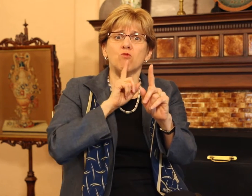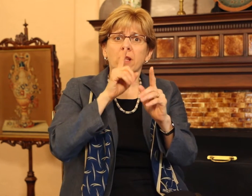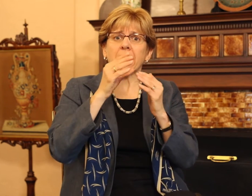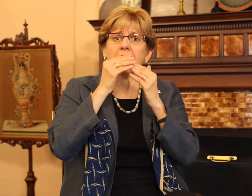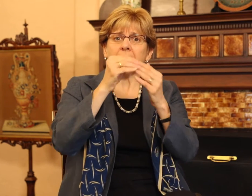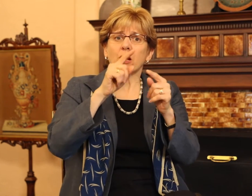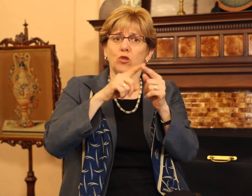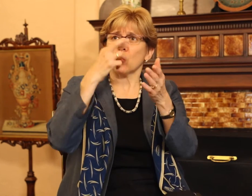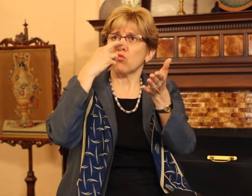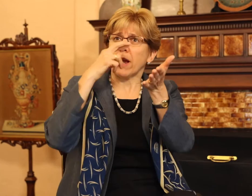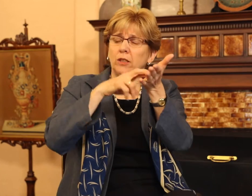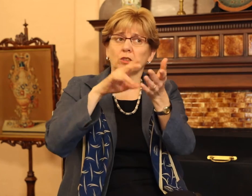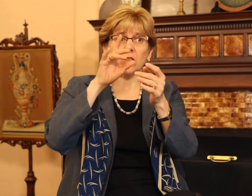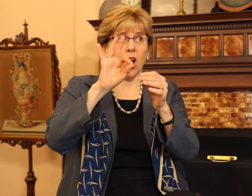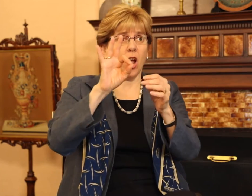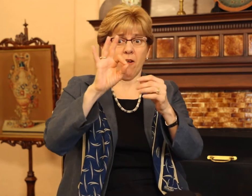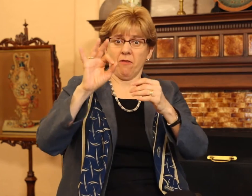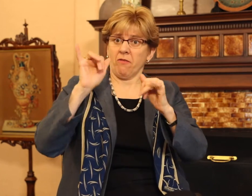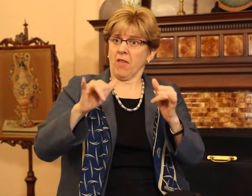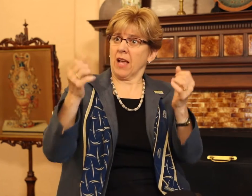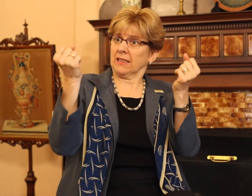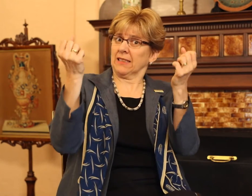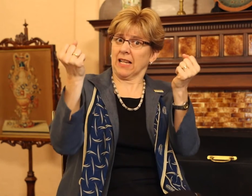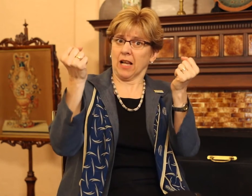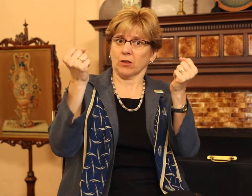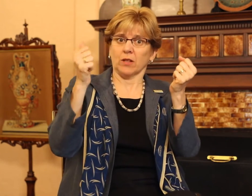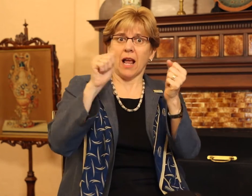Gallaudet over the years has led the way to the recognition of language—